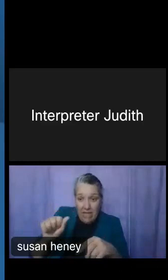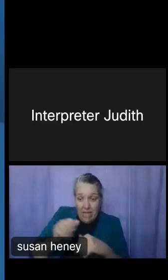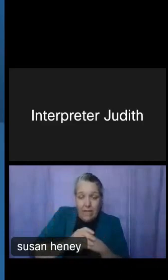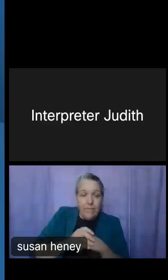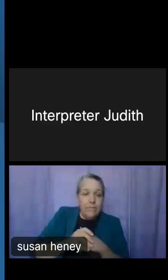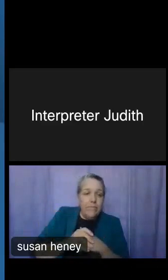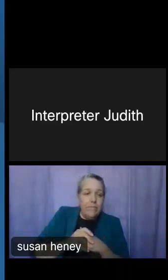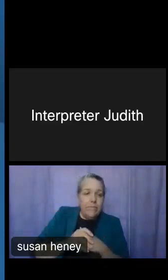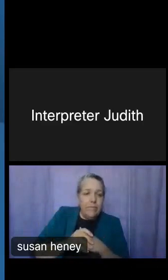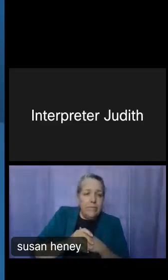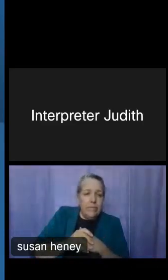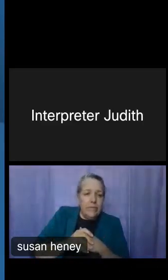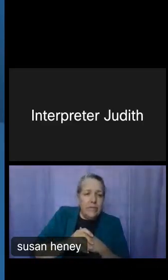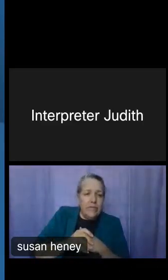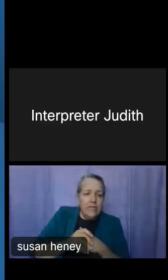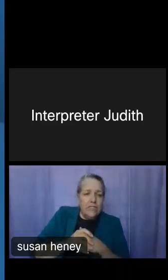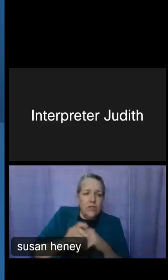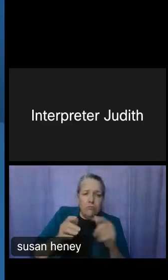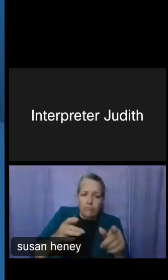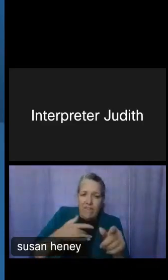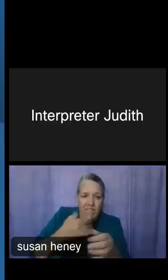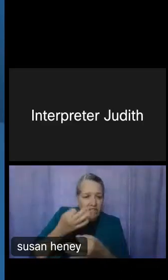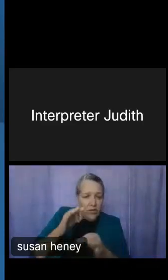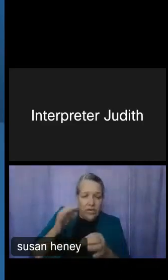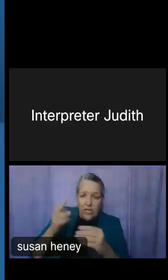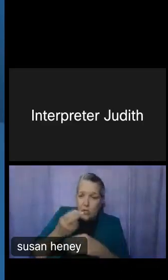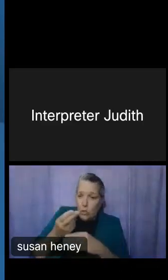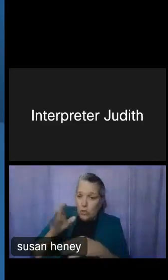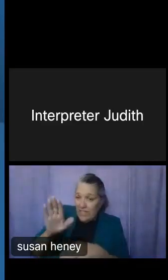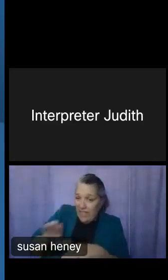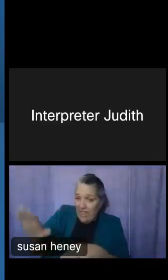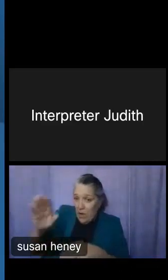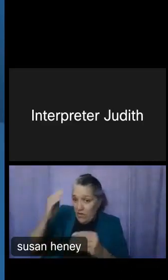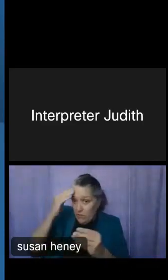to use their data as well to supplement ours. It's a great option to look at a lot of different